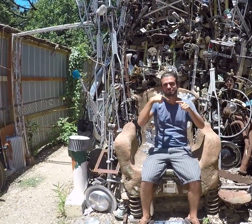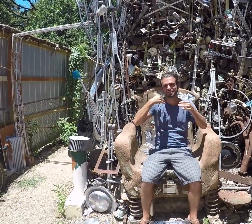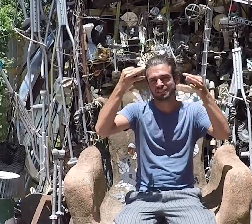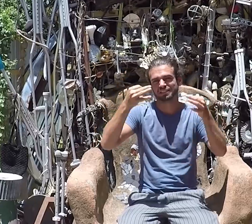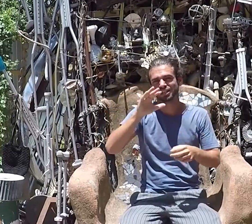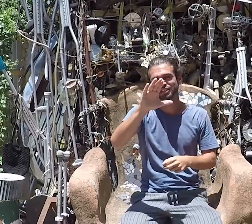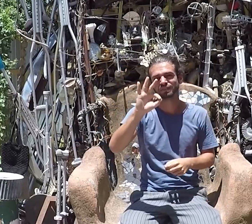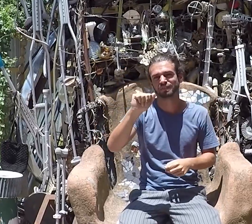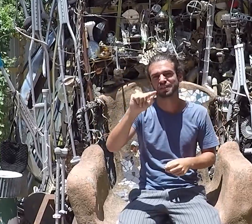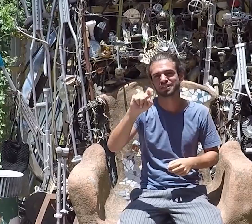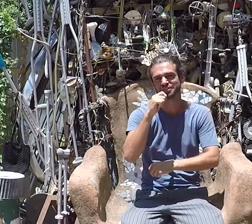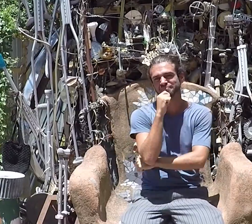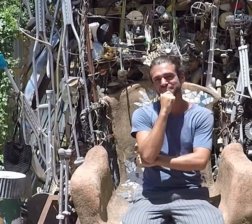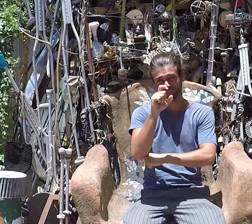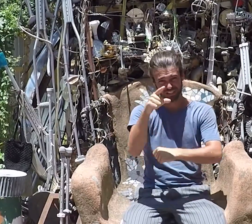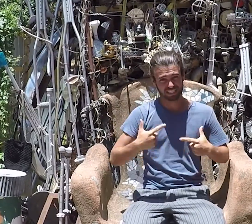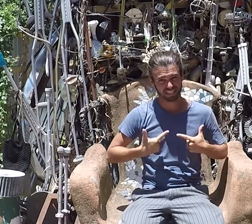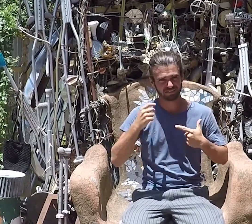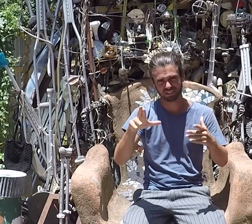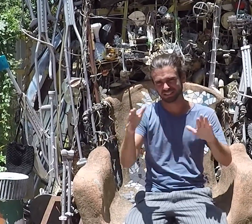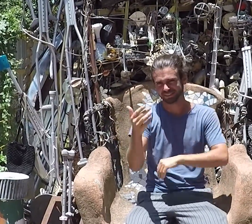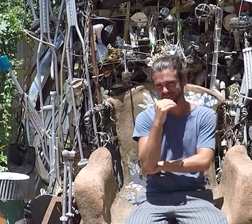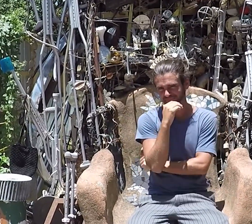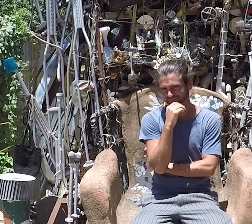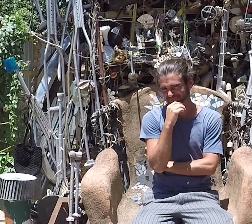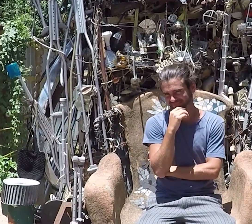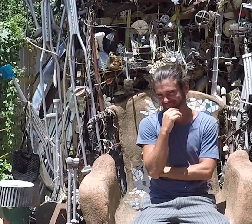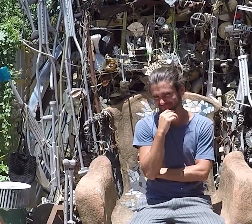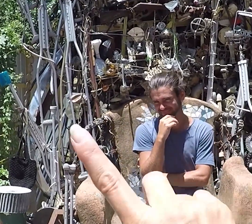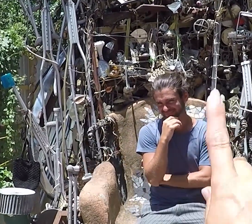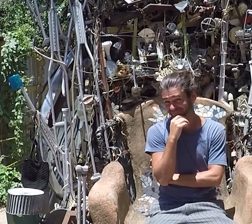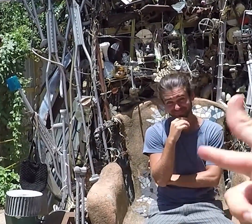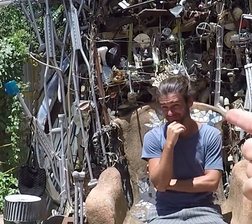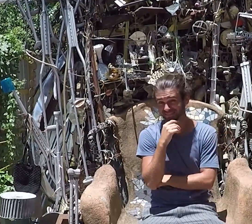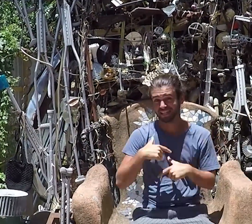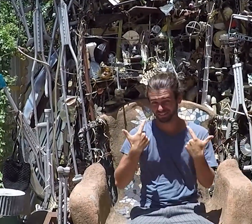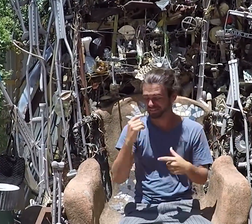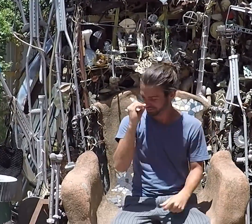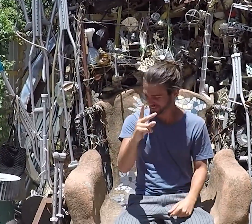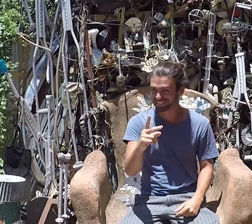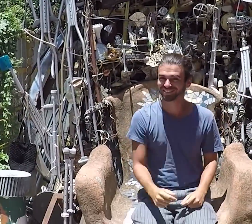Let me decide your fate! Should I let you live? *Please grant me to continue living* Hmm okay you shall stay alive!